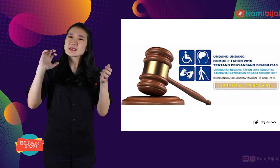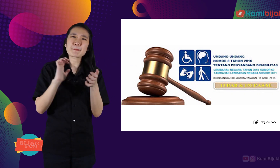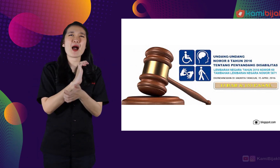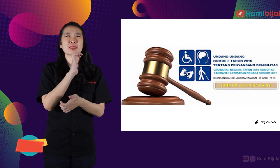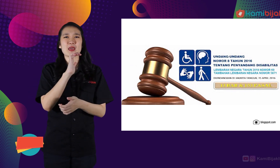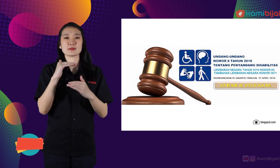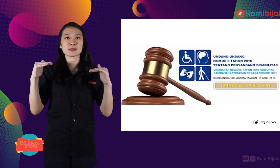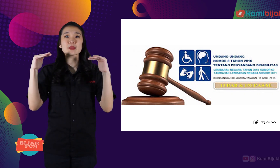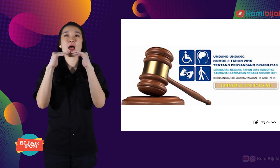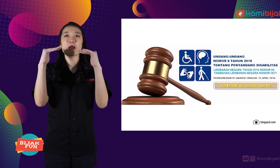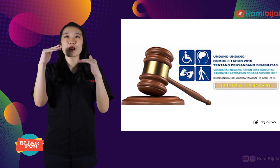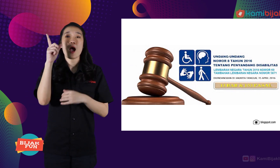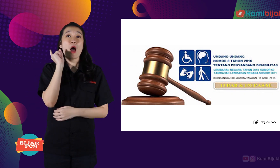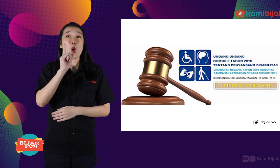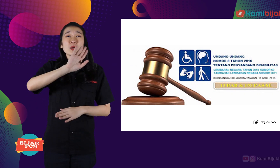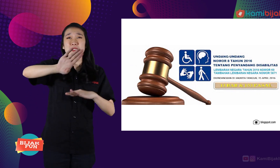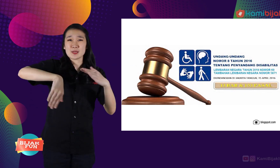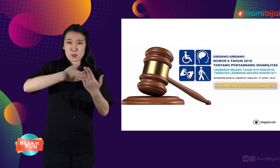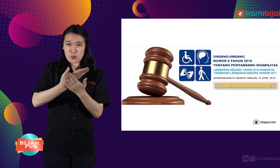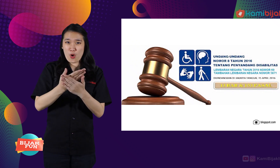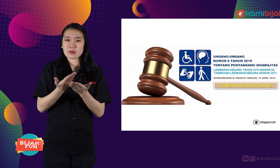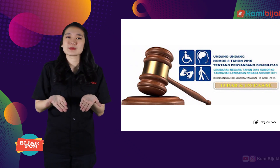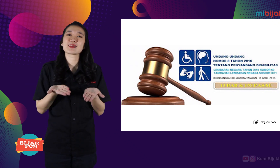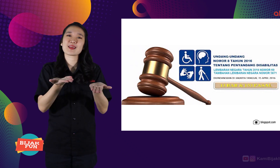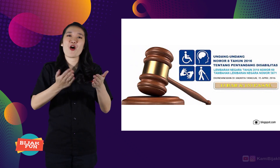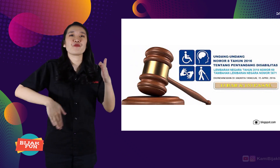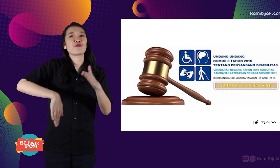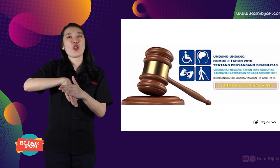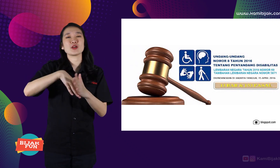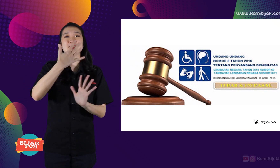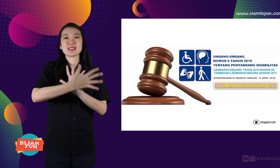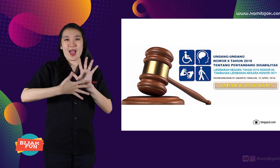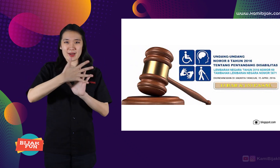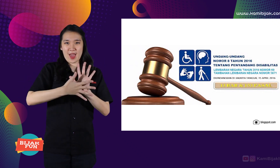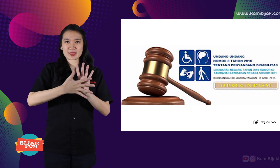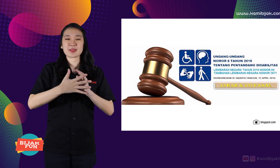chance to be equal if all Full Sign language access is available.